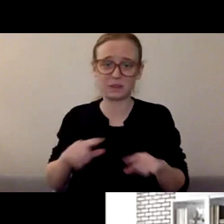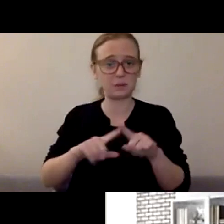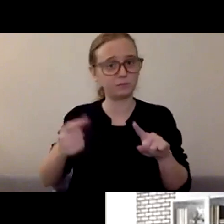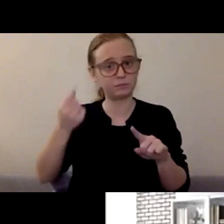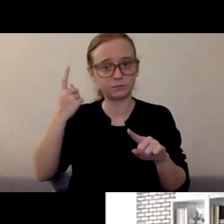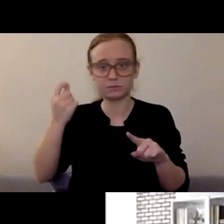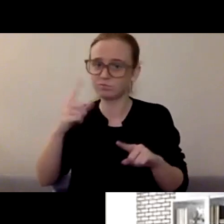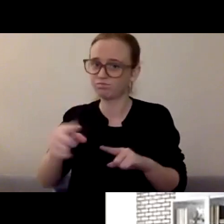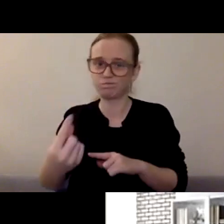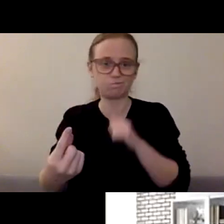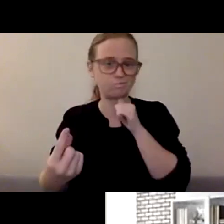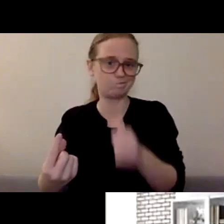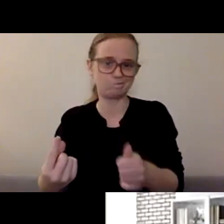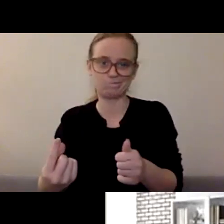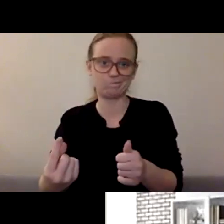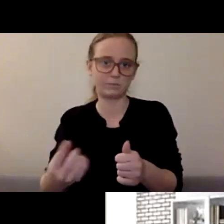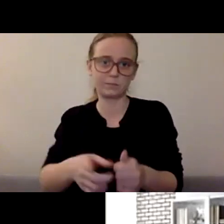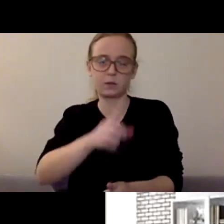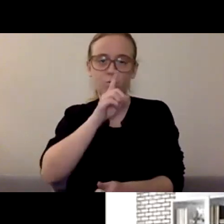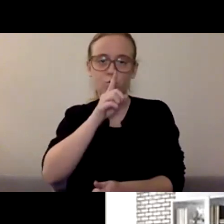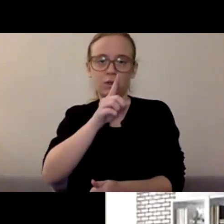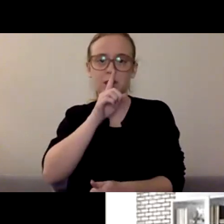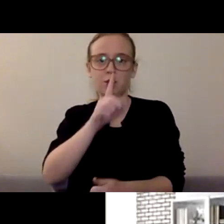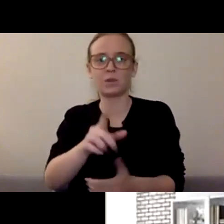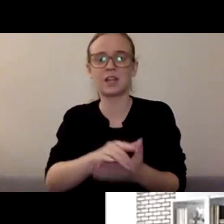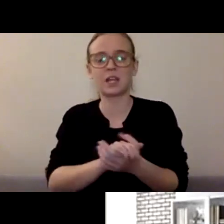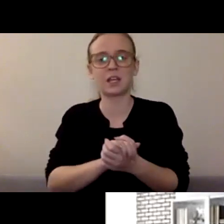I can't stress enough how it can be a slippery slope